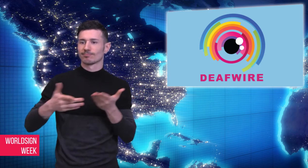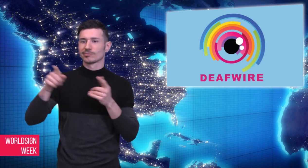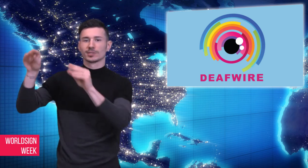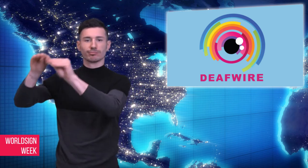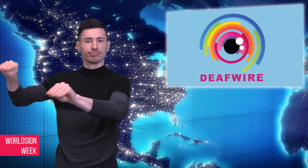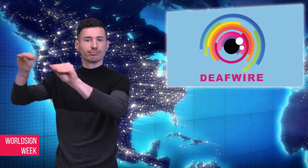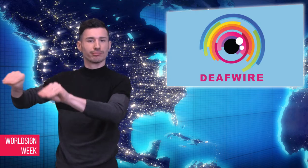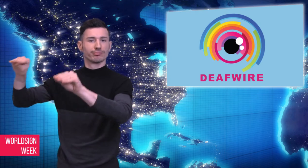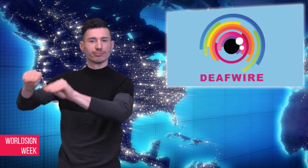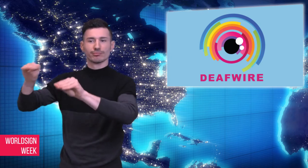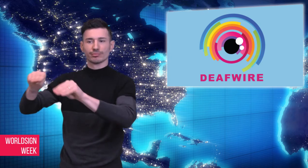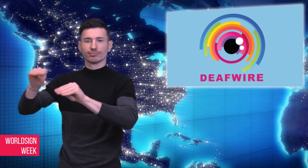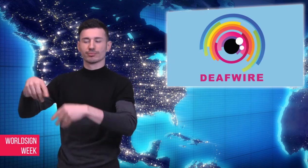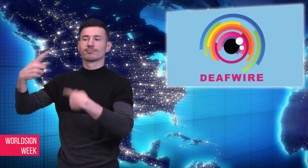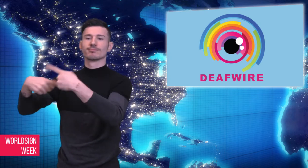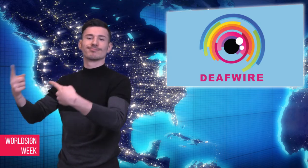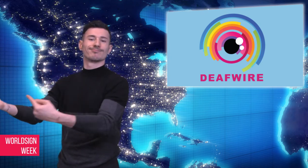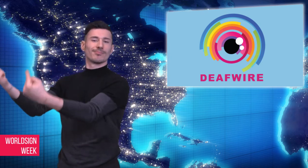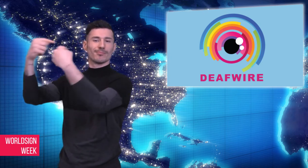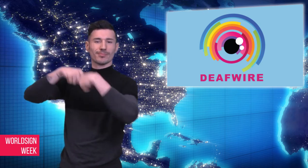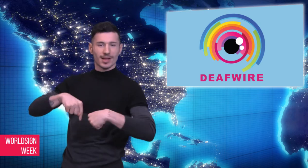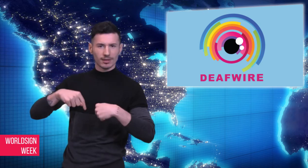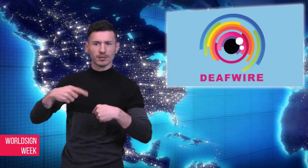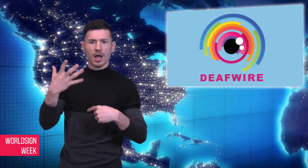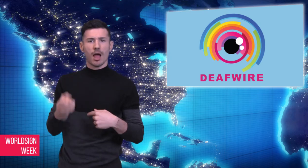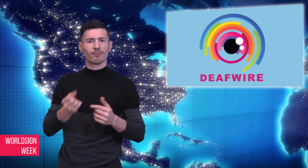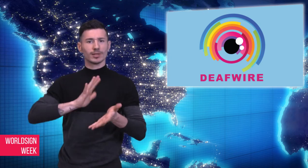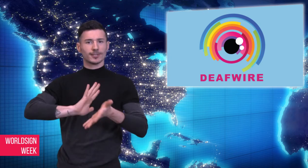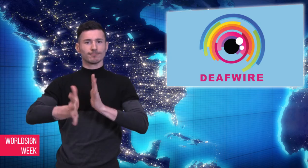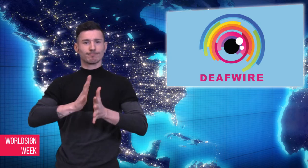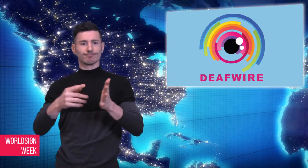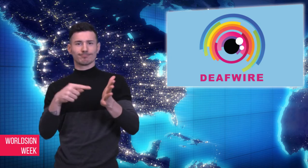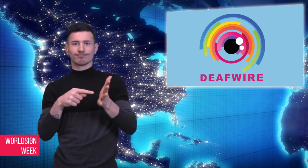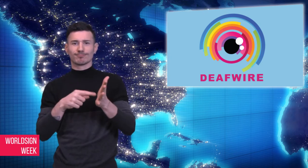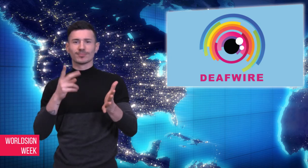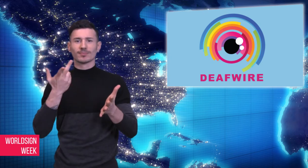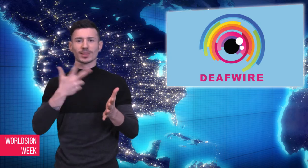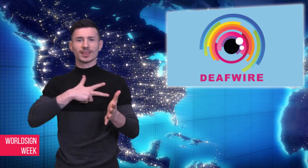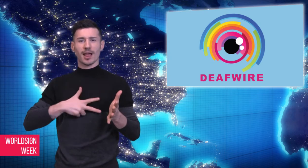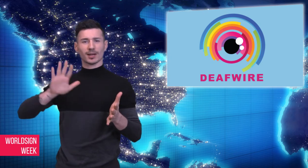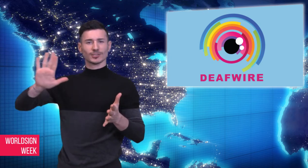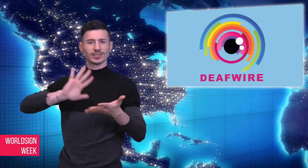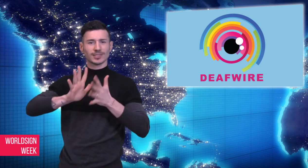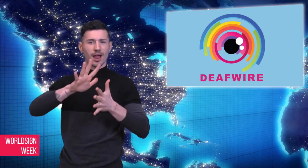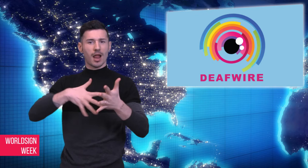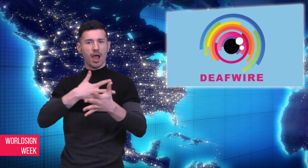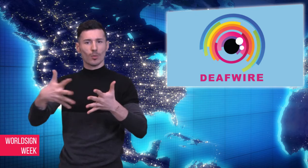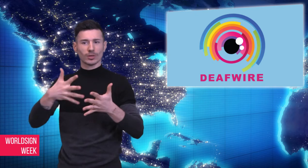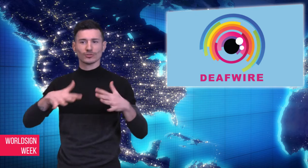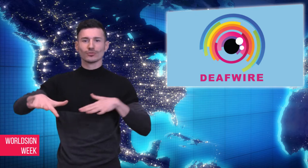children to Denmark for a long time, a lot of Deaf Icelanders